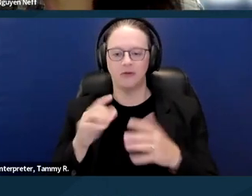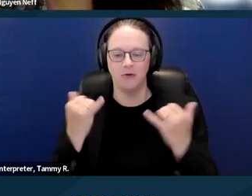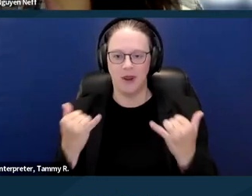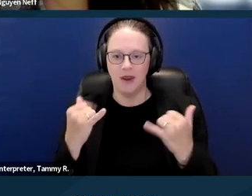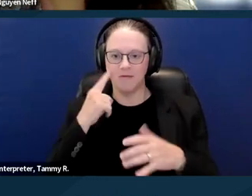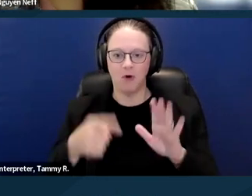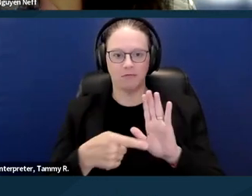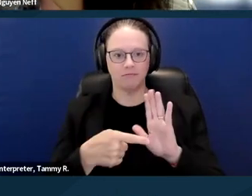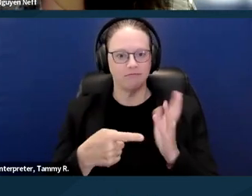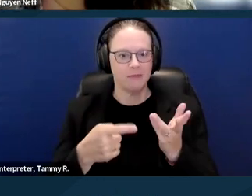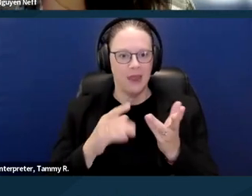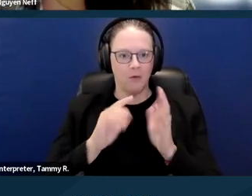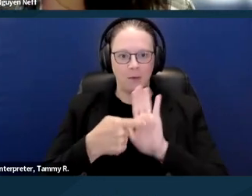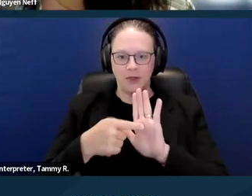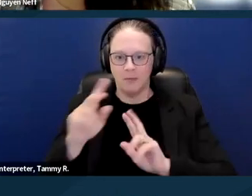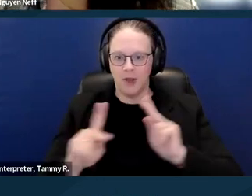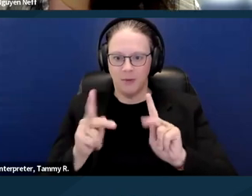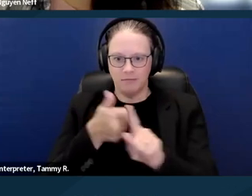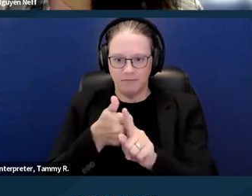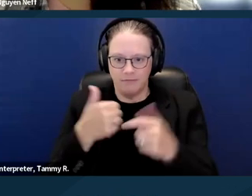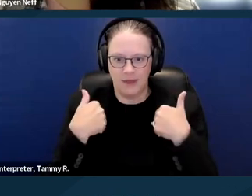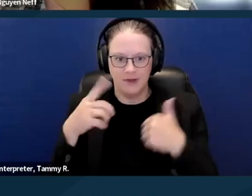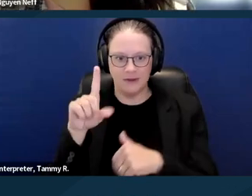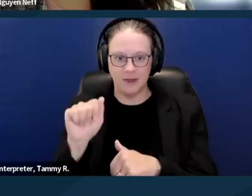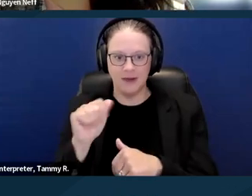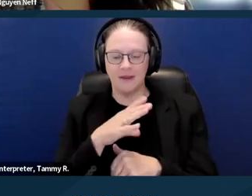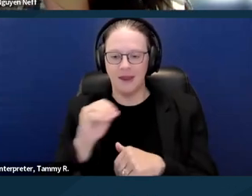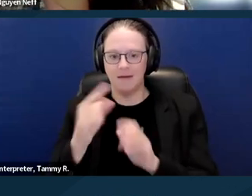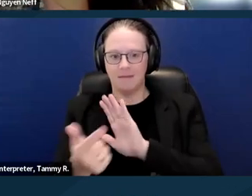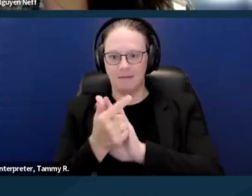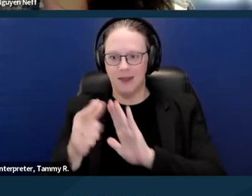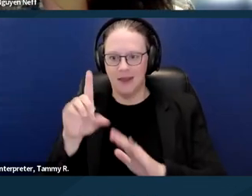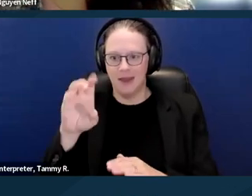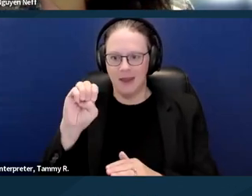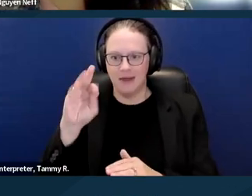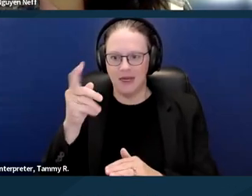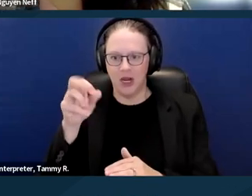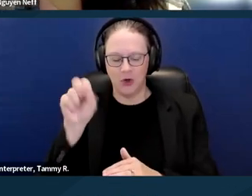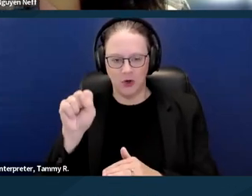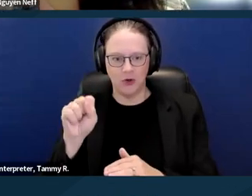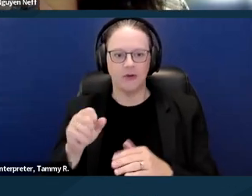Just for a quick background, I've been a lawyer for 10 years. I've spent most of the time doing eviction defense.